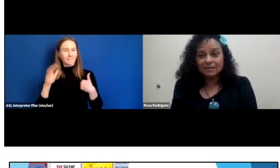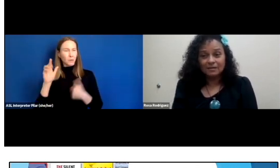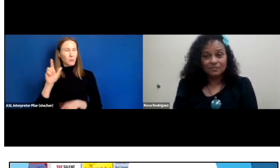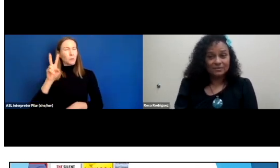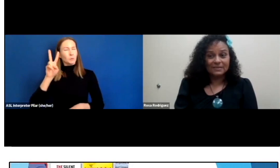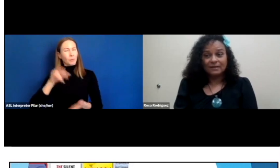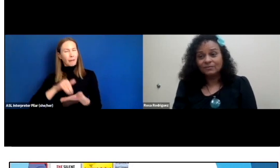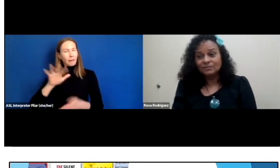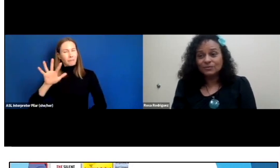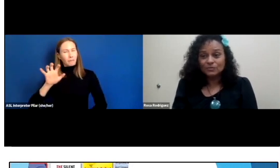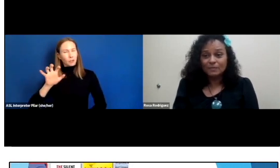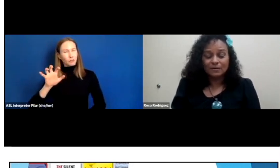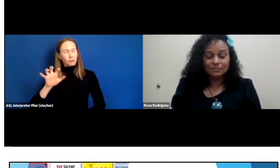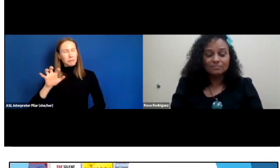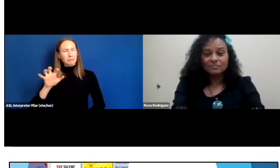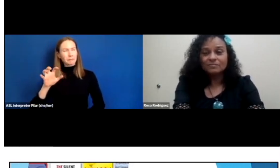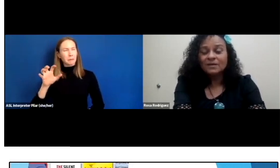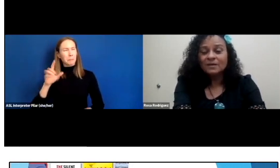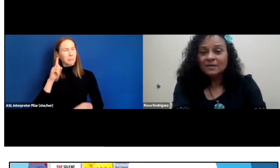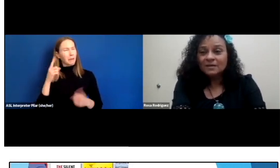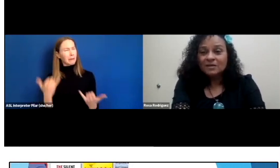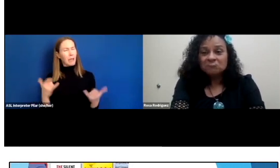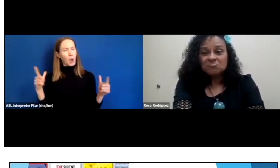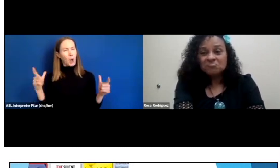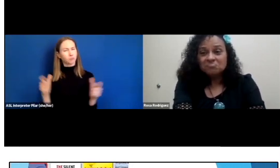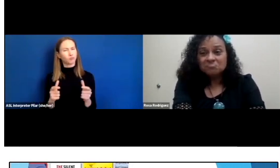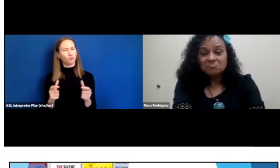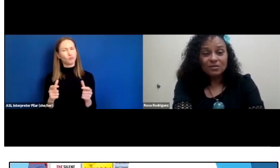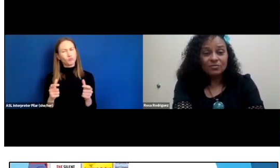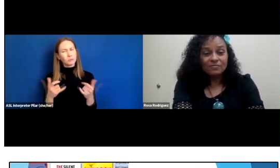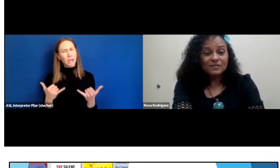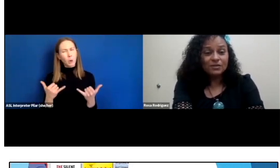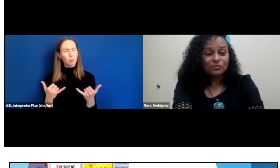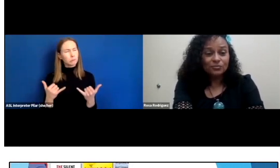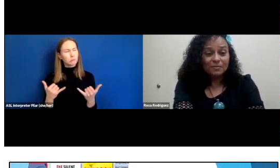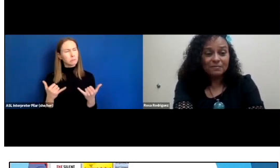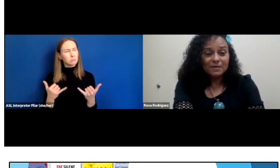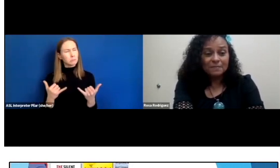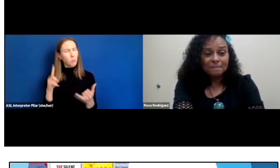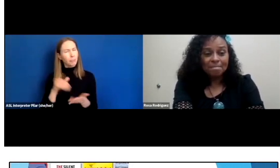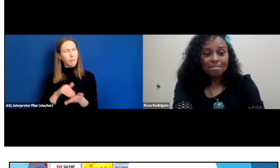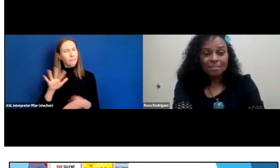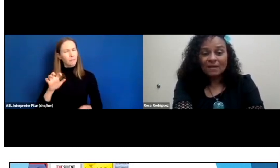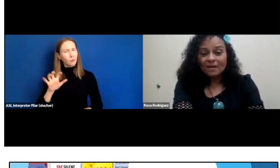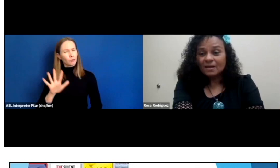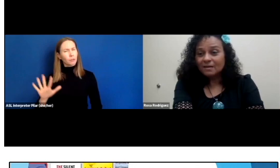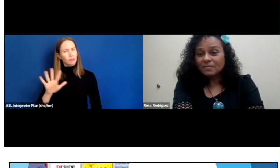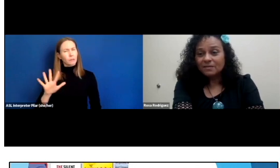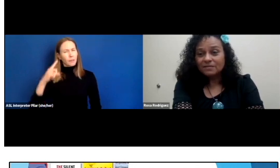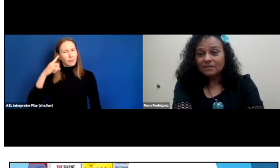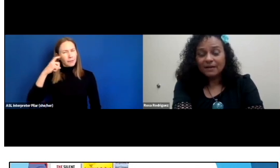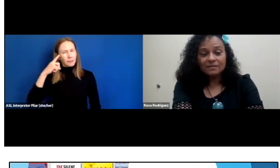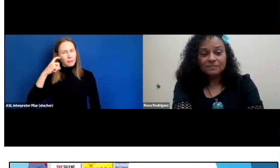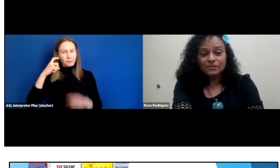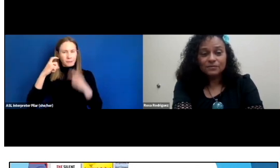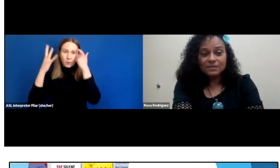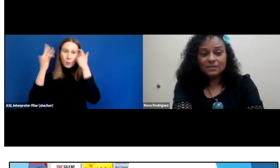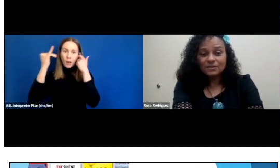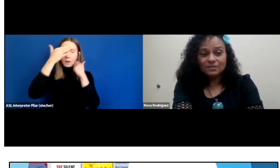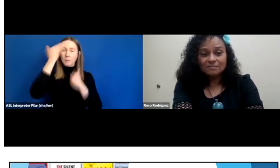I think we're down to about -- I don't know -- 1500 maybe. Again, because of the lack of usage.